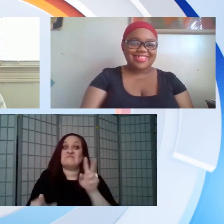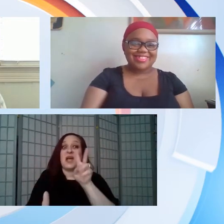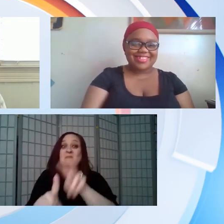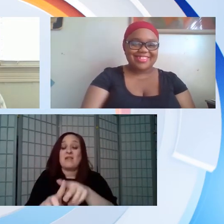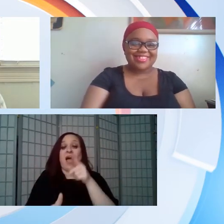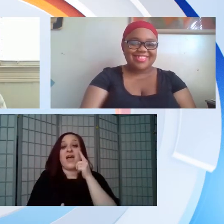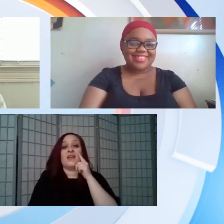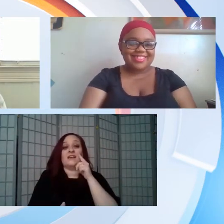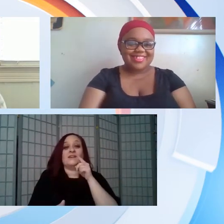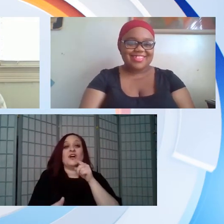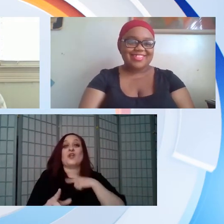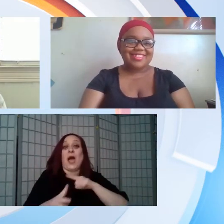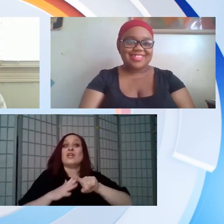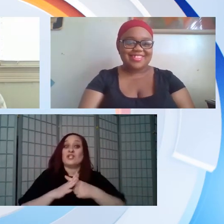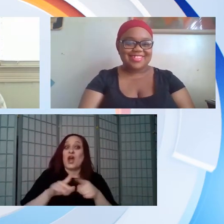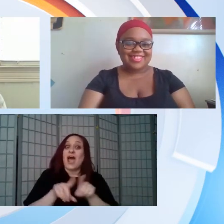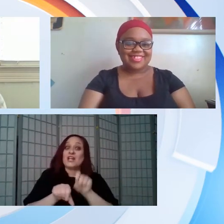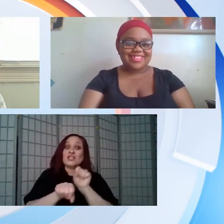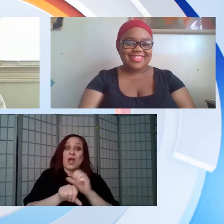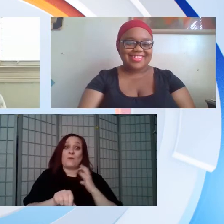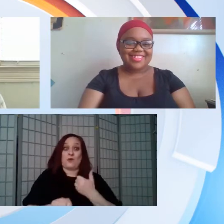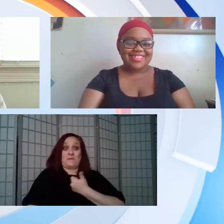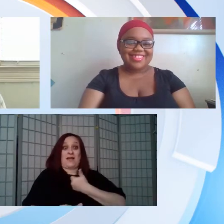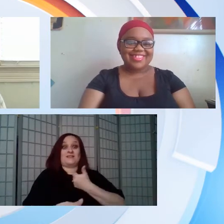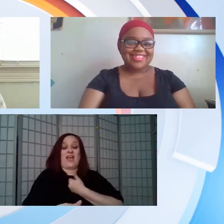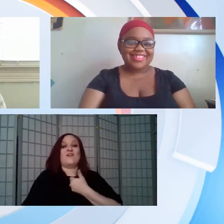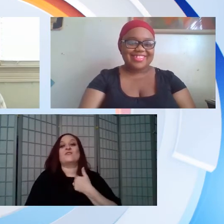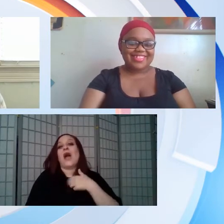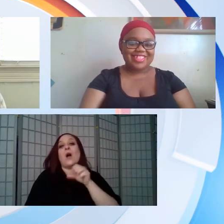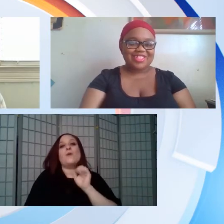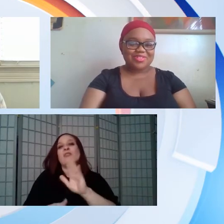employment specialist so I decided to go ahead and apply for the position and I started there